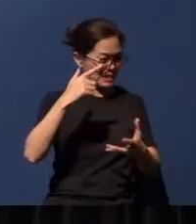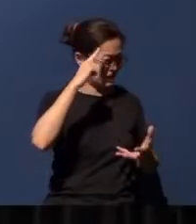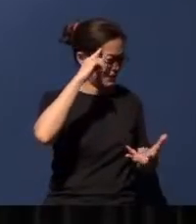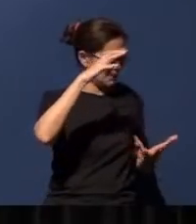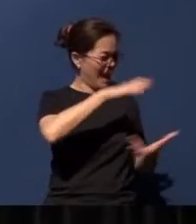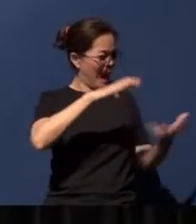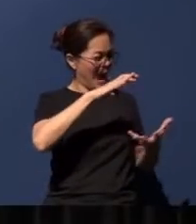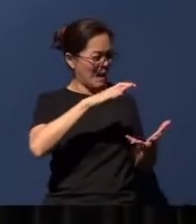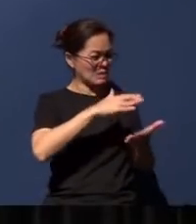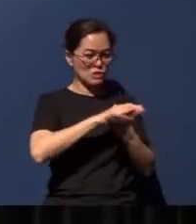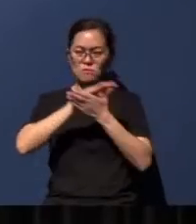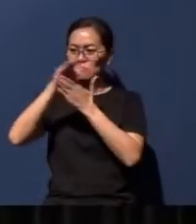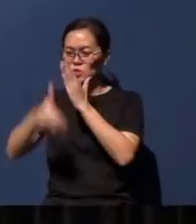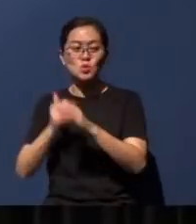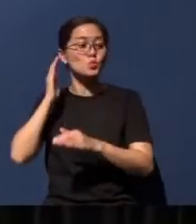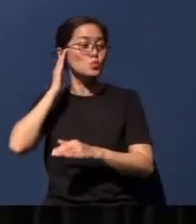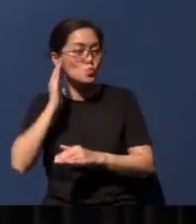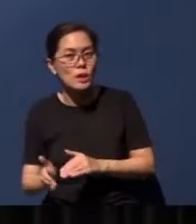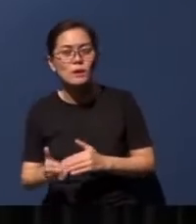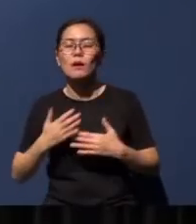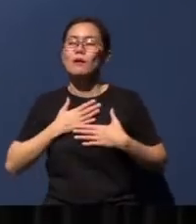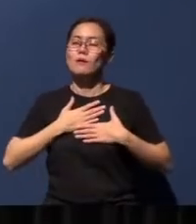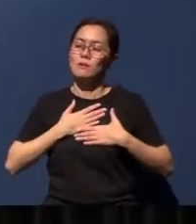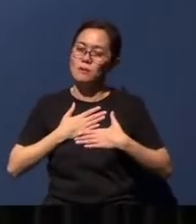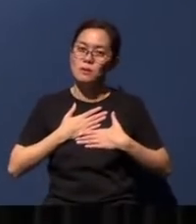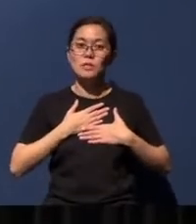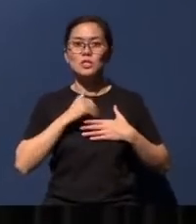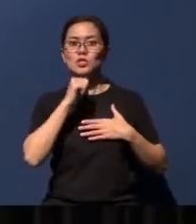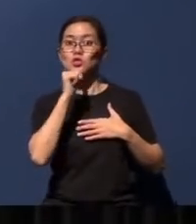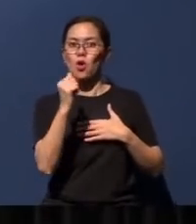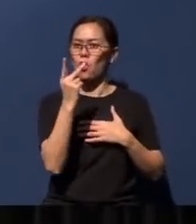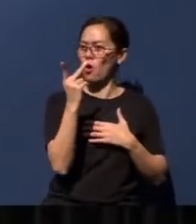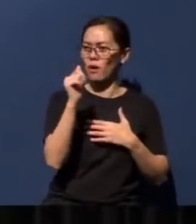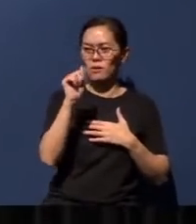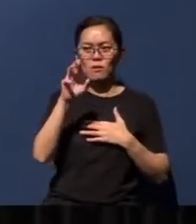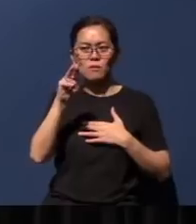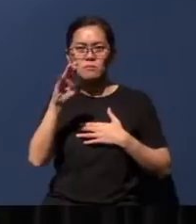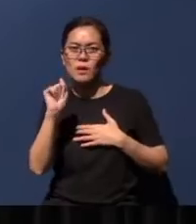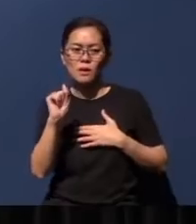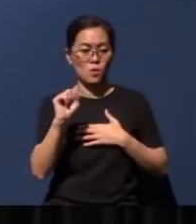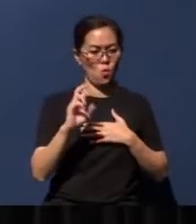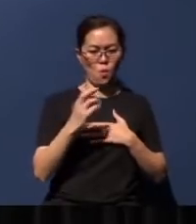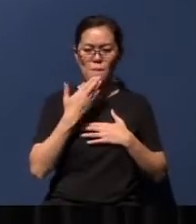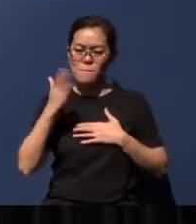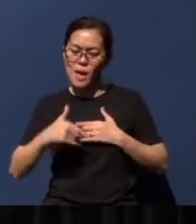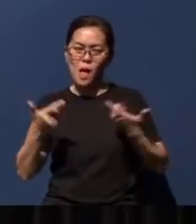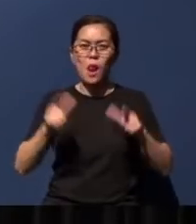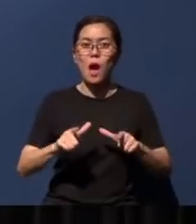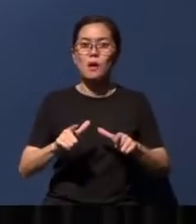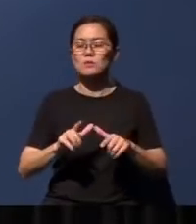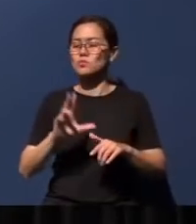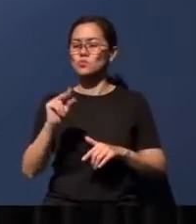life is not arbitrary, it is not karma. It is not bad luck. The injustice and brokenness are